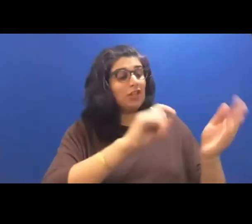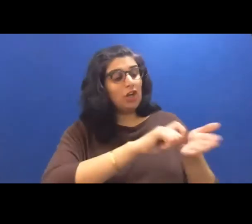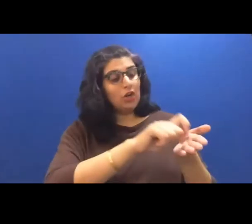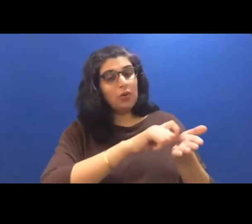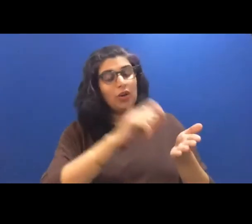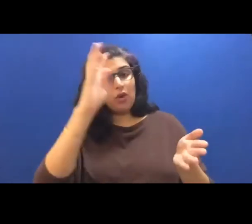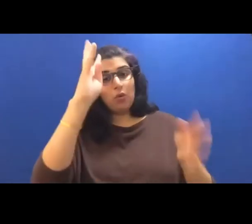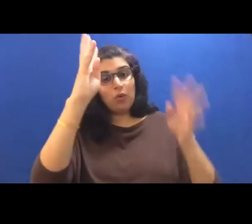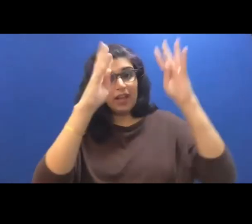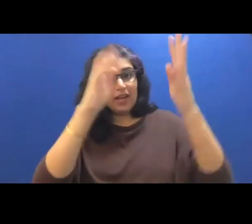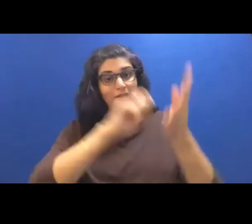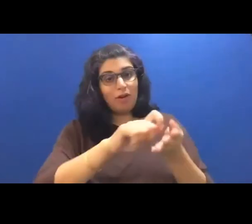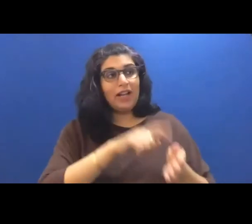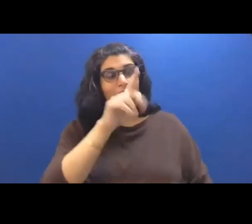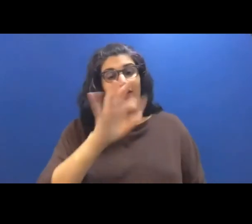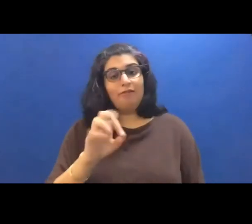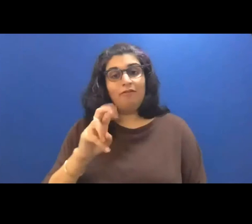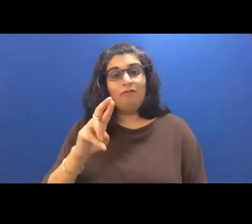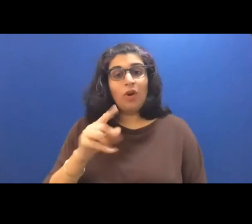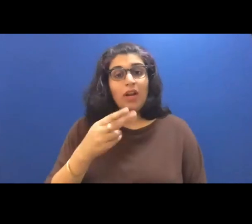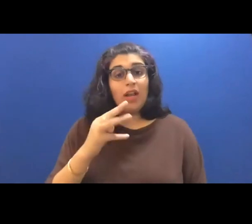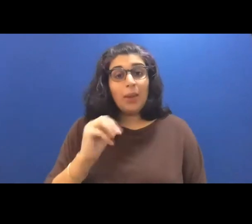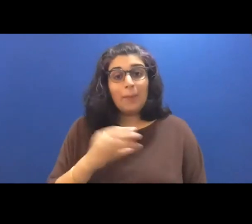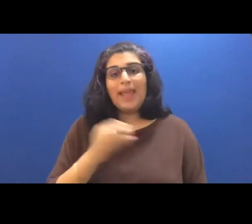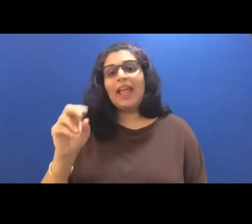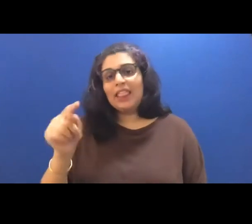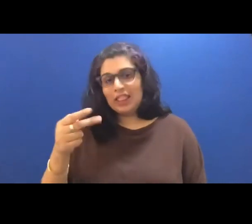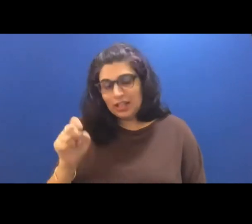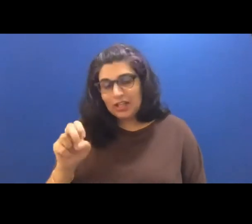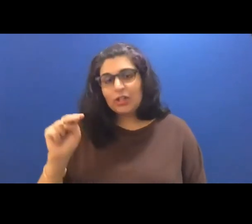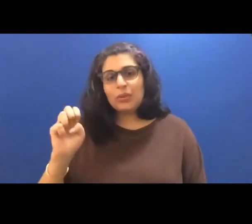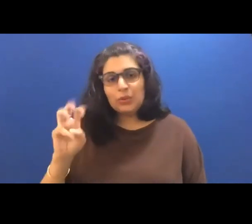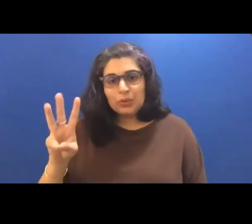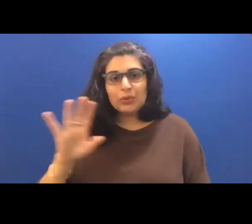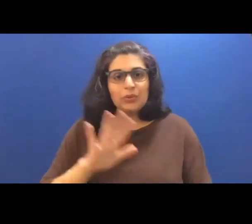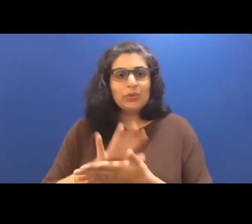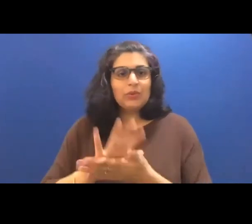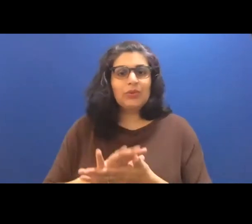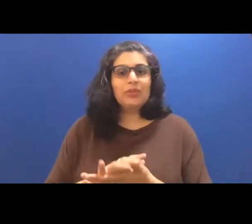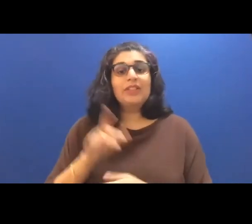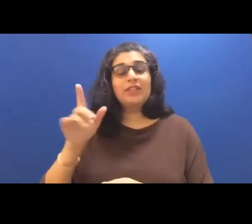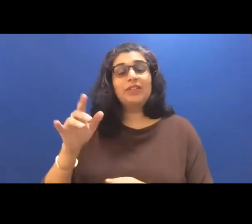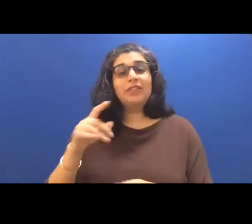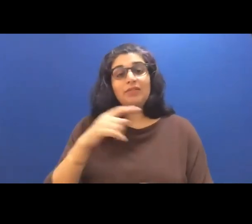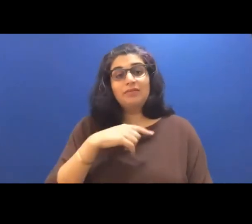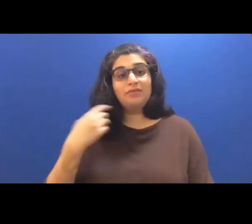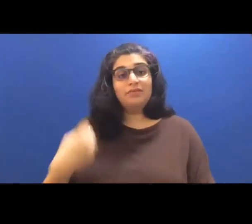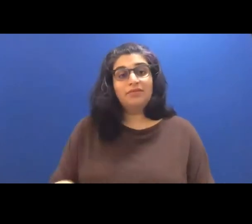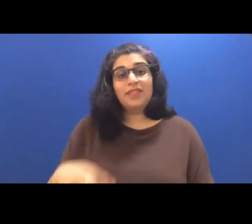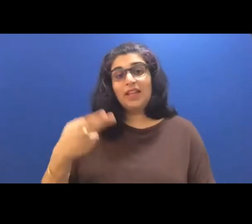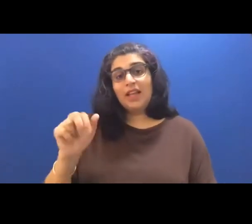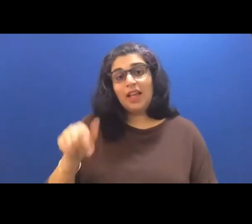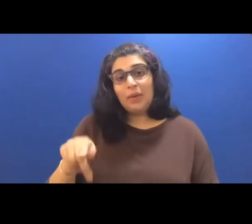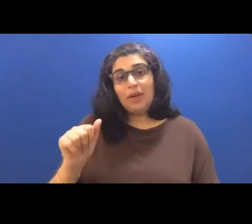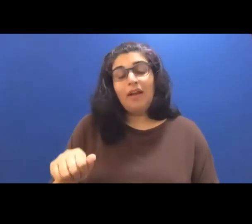and the New School Teacher of mahiya. Lonnie Madden is a Chinese Hapa konica writer, photographer